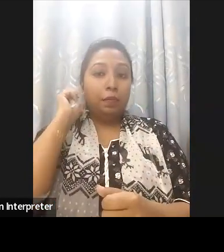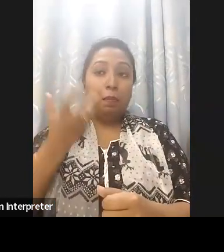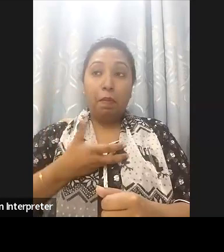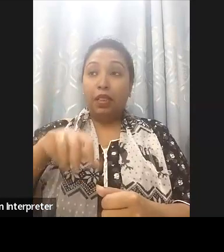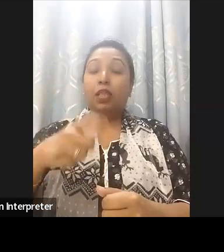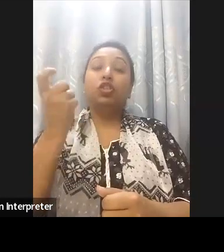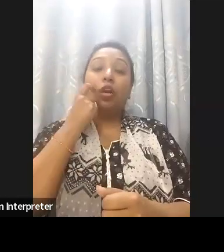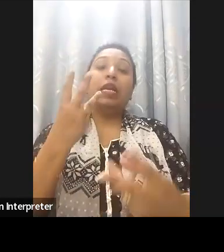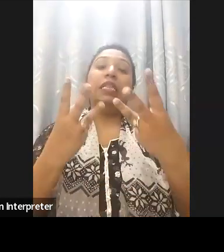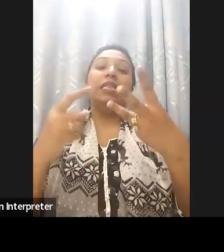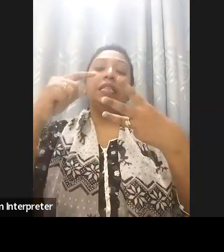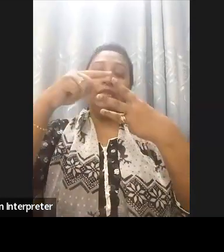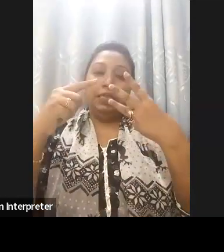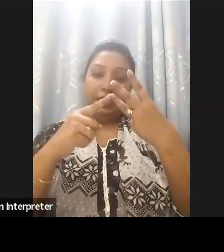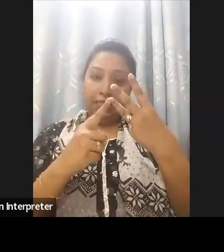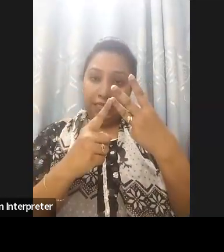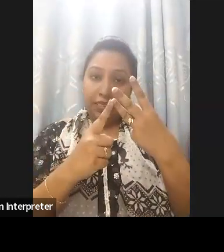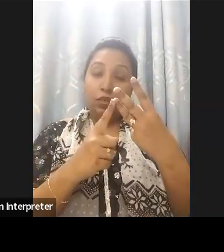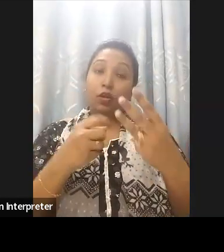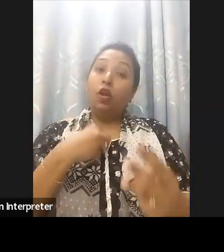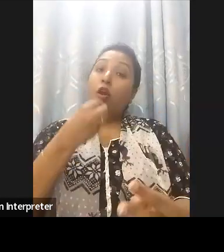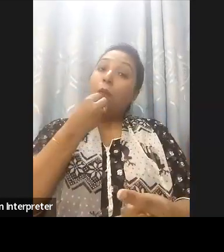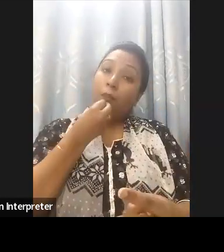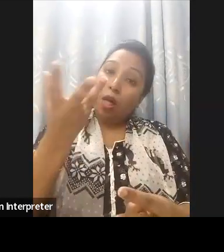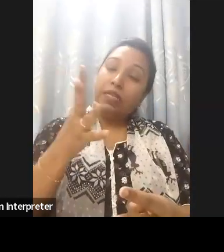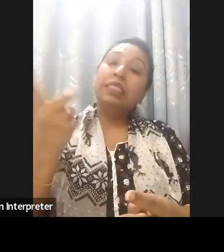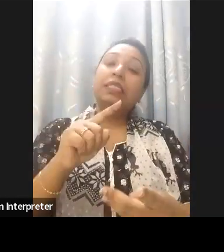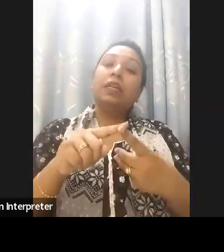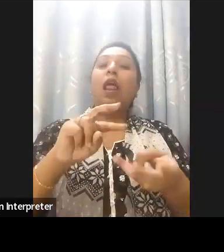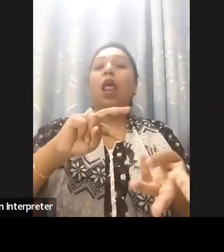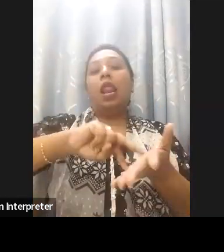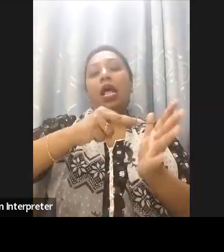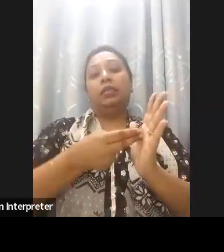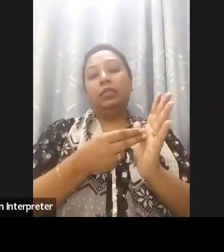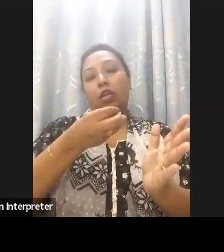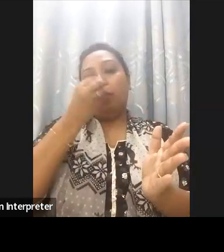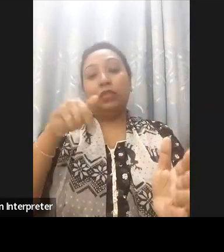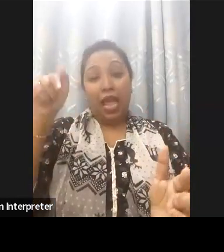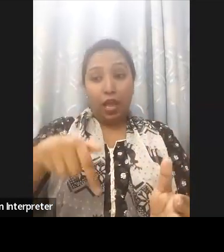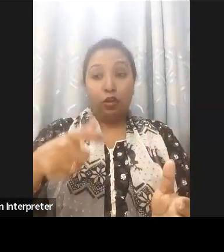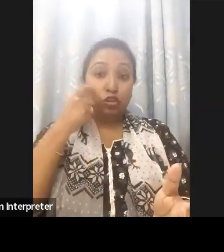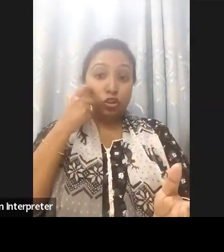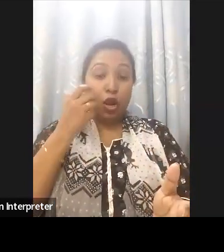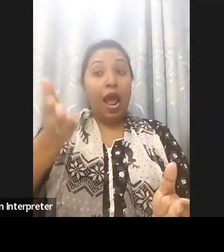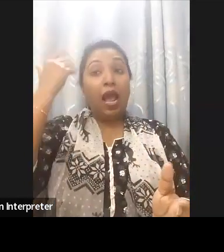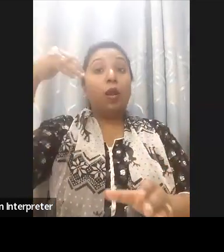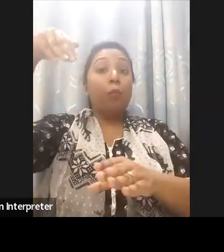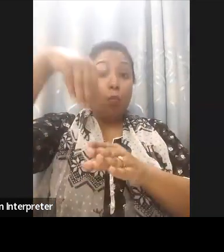One that is a political commitment the manifesto of the current government has remarkably